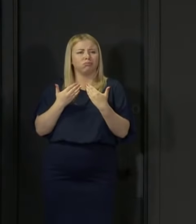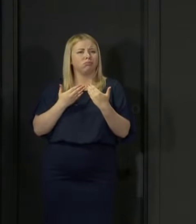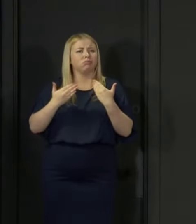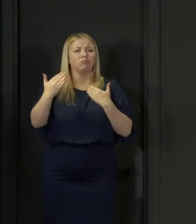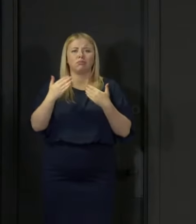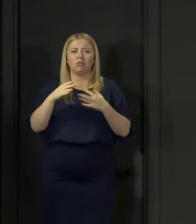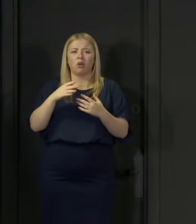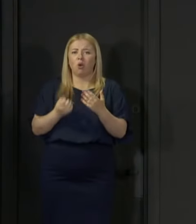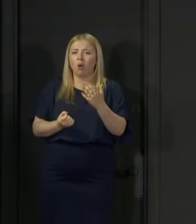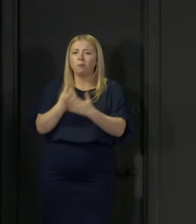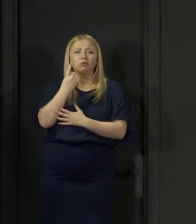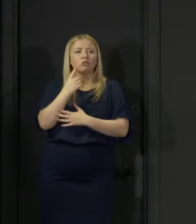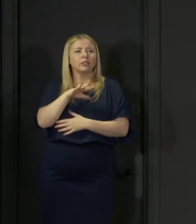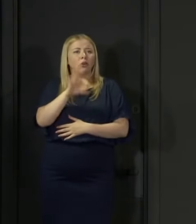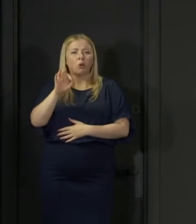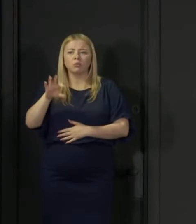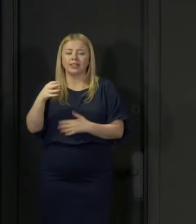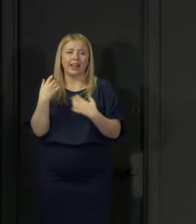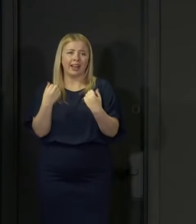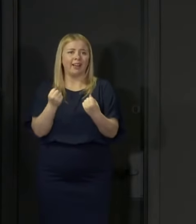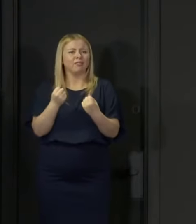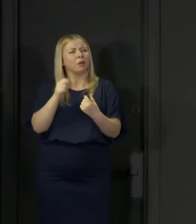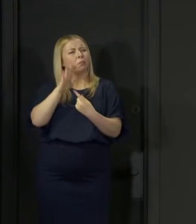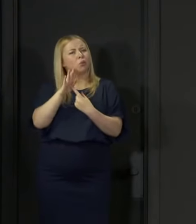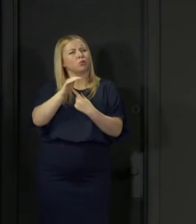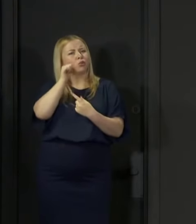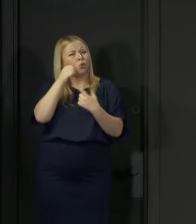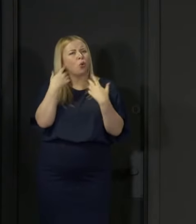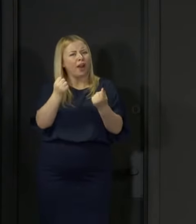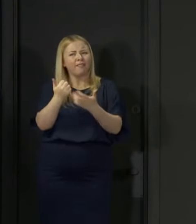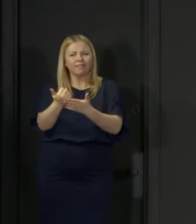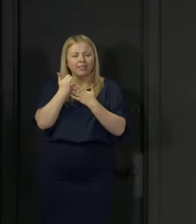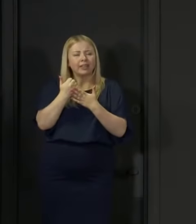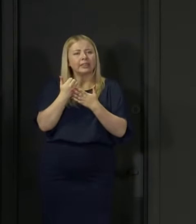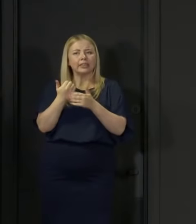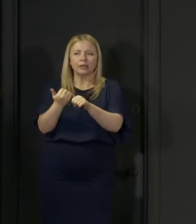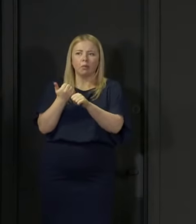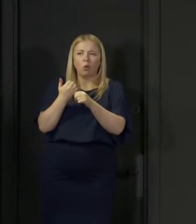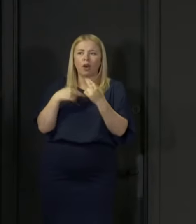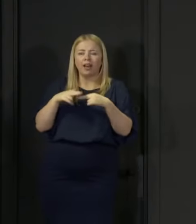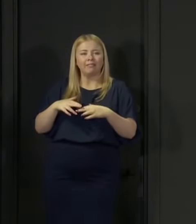It's also important to note that there is advice and support there for you if you need it.